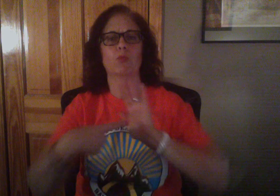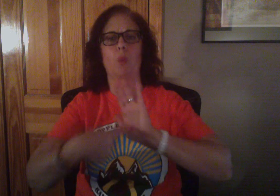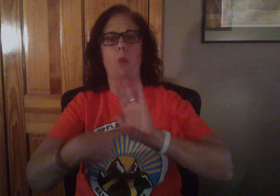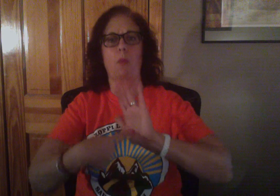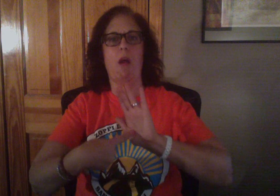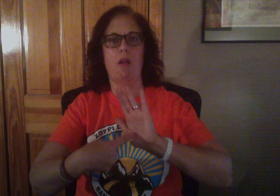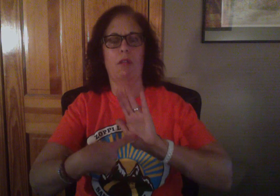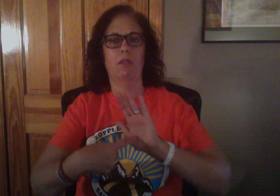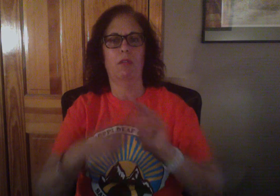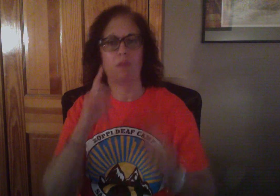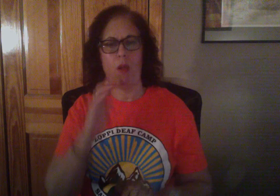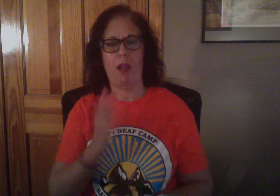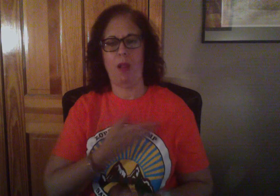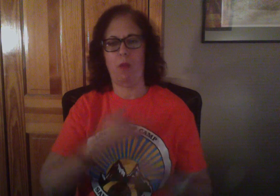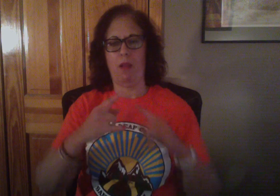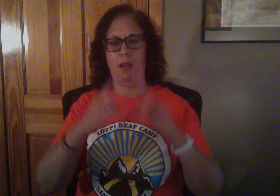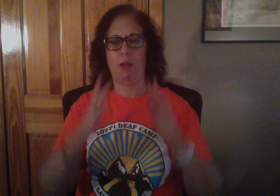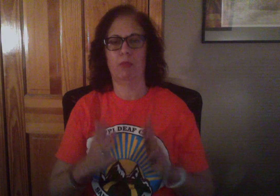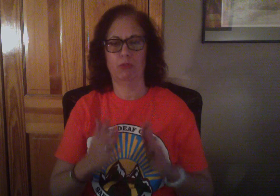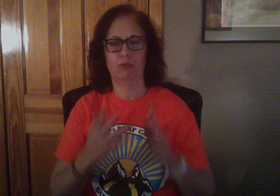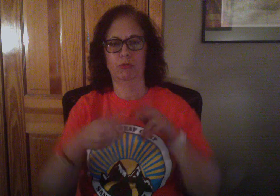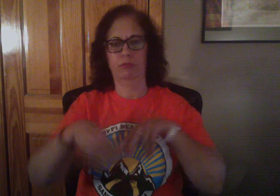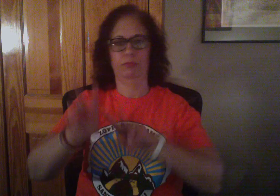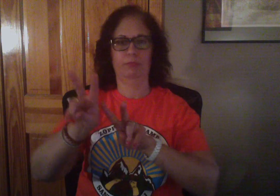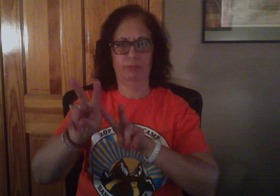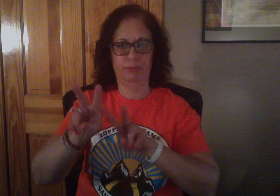Deaf and Hard of Hearing campers.